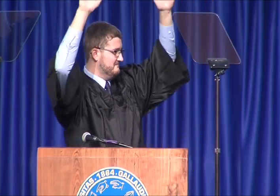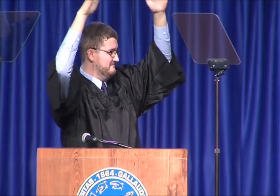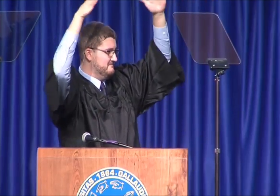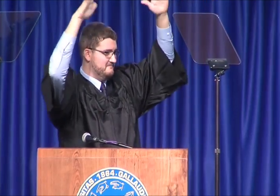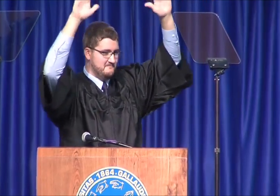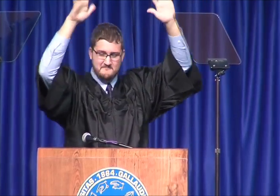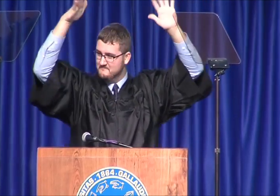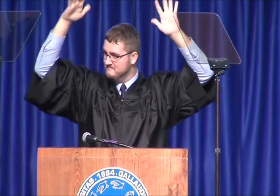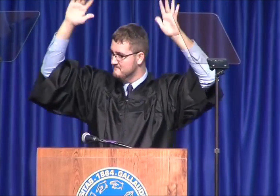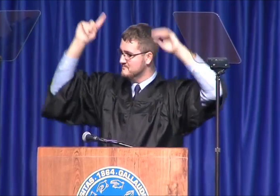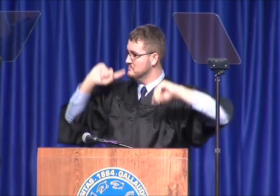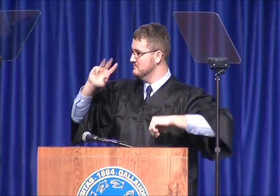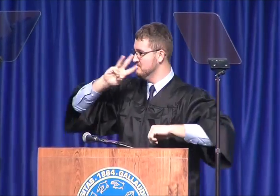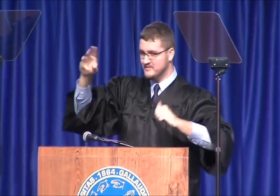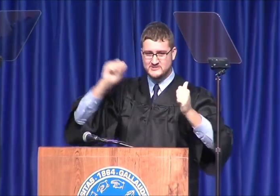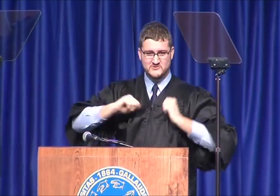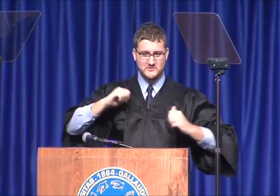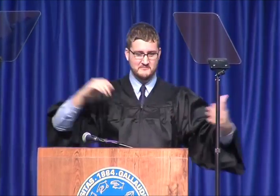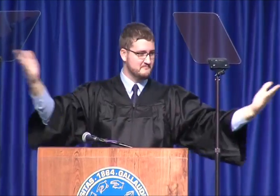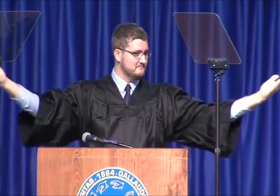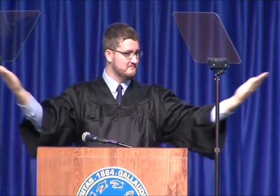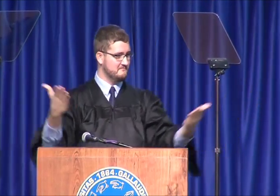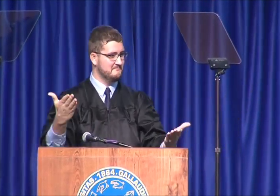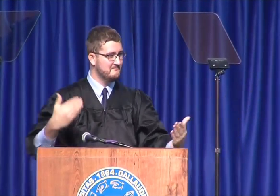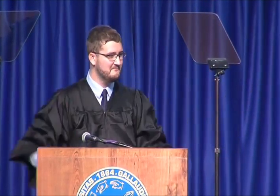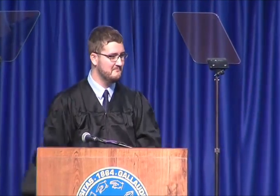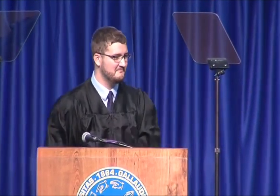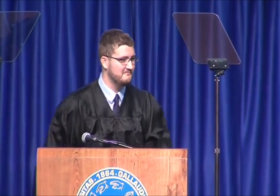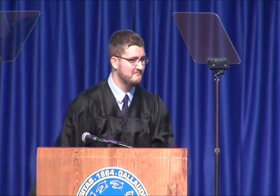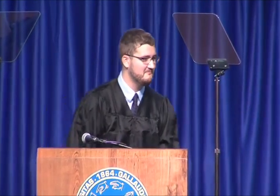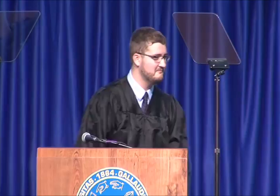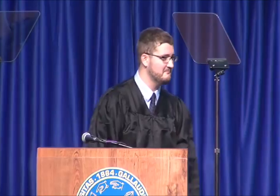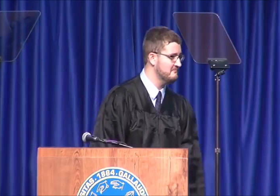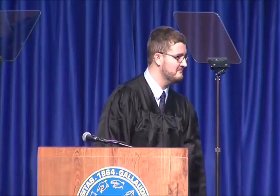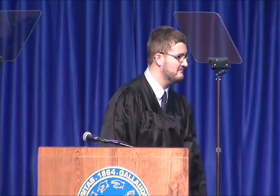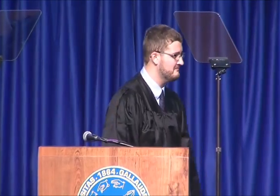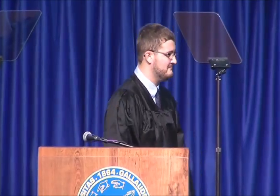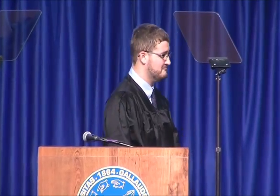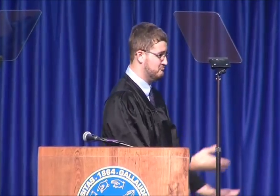[Trevor] And with that, let me welcome Deaf West Theatre to the stage. [Audience applauding]